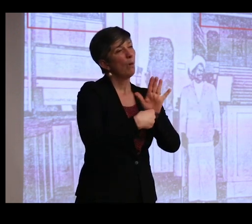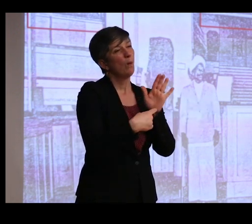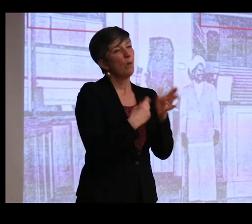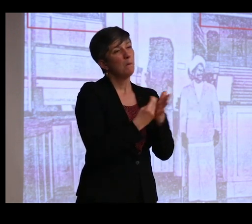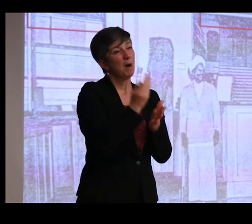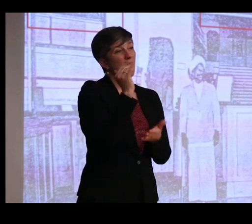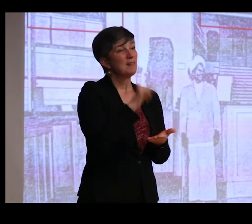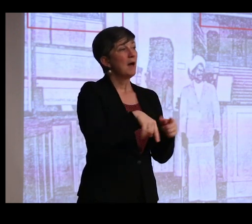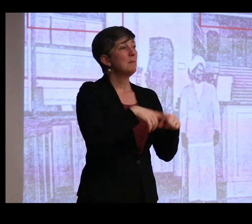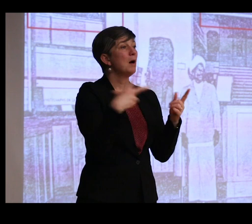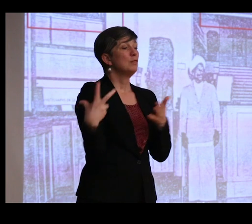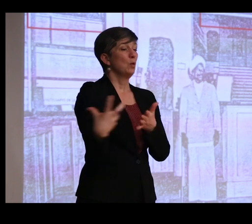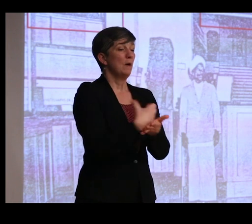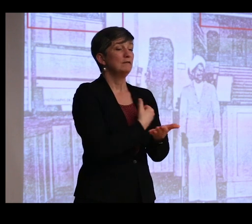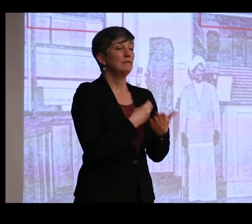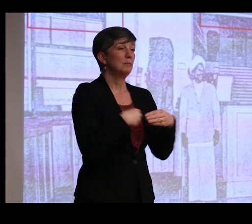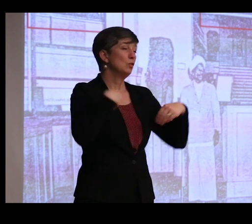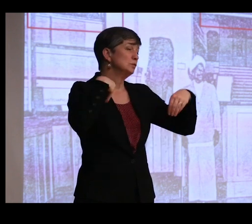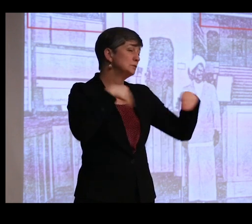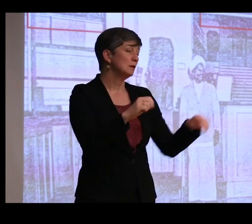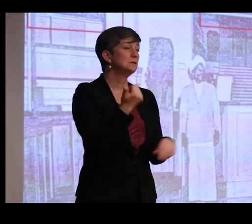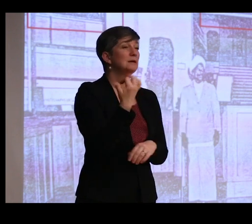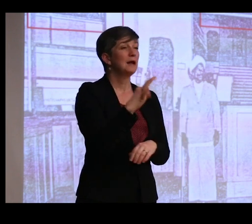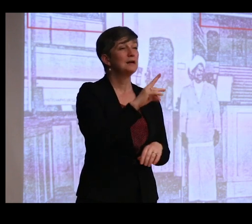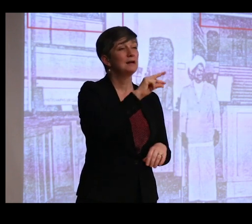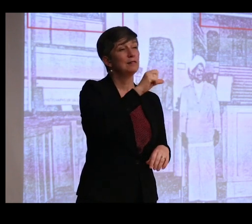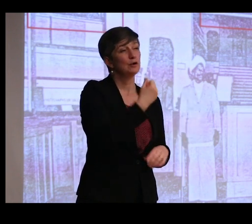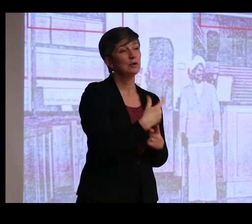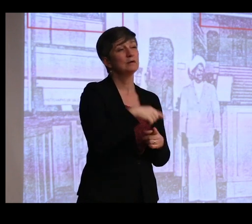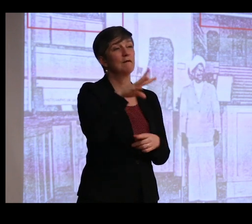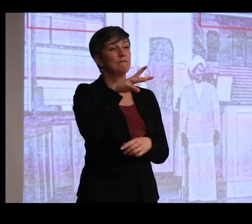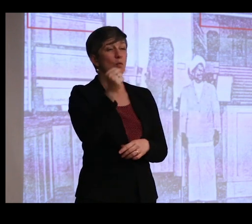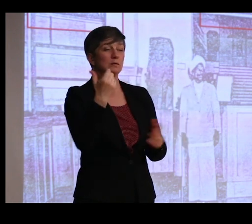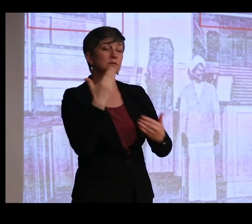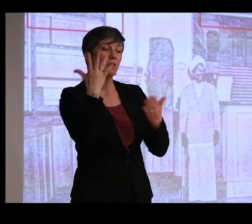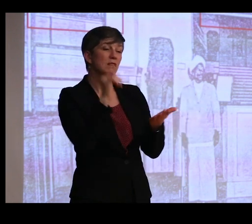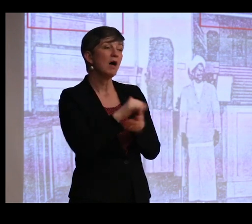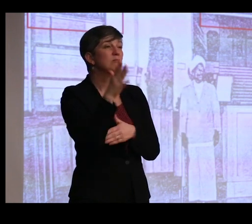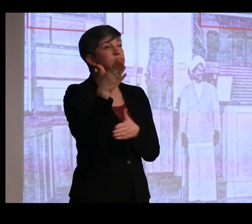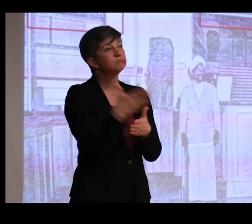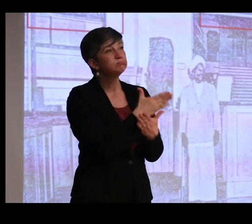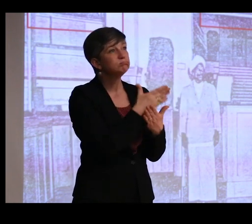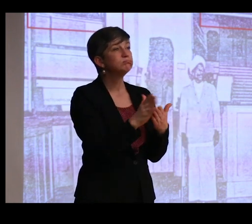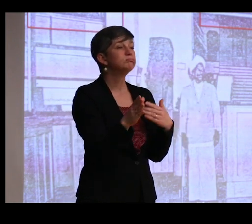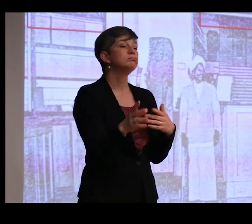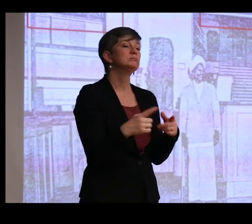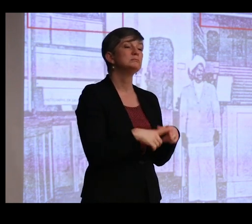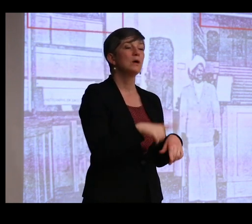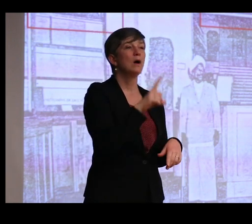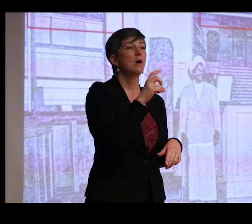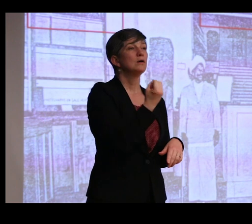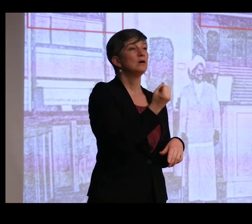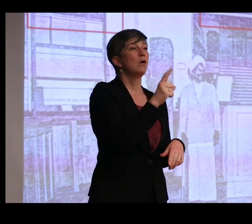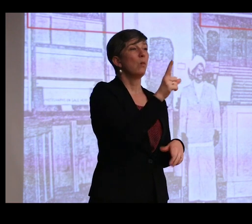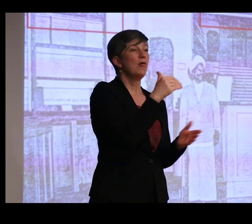But the revenue from postcard sales in the 1930s and '40s suggest that on average, between 1,200 and 2,000 postcards